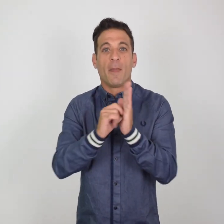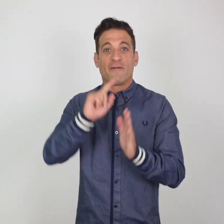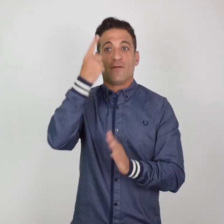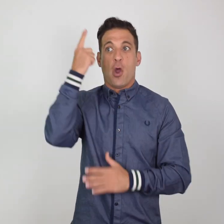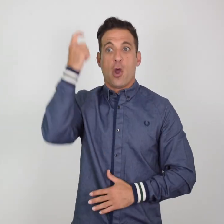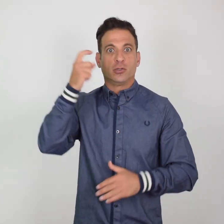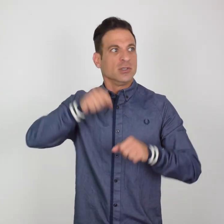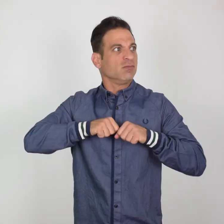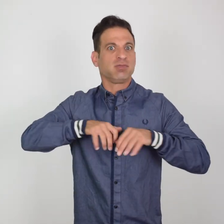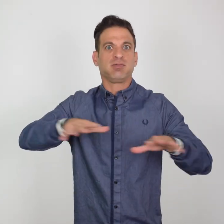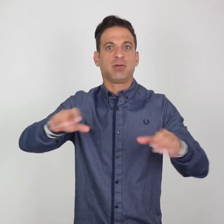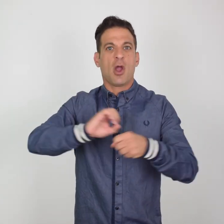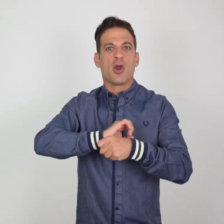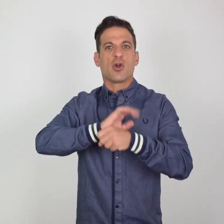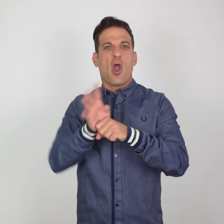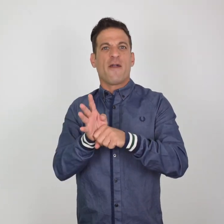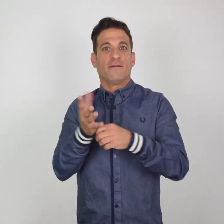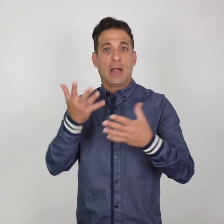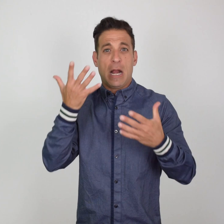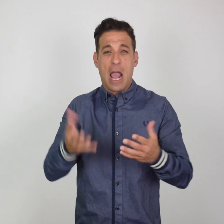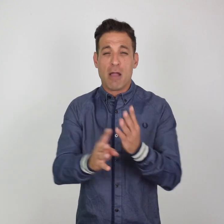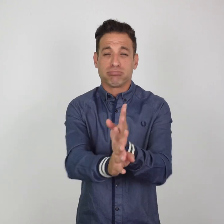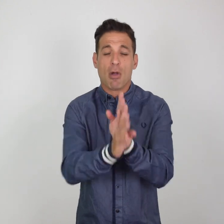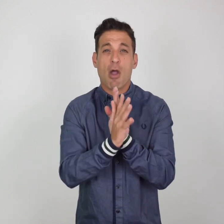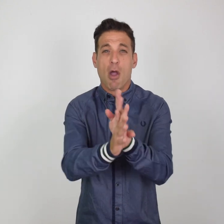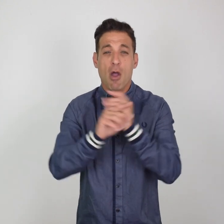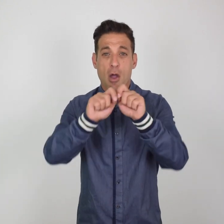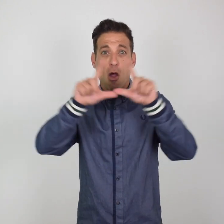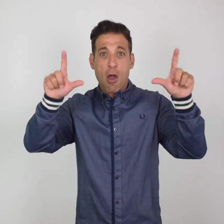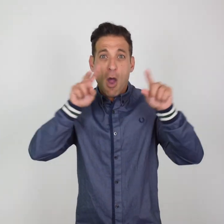at the beginning of the COVID-19 pandemic and